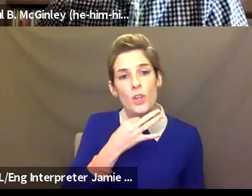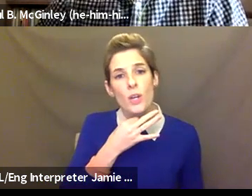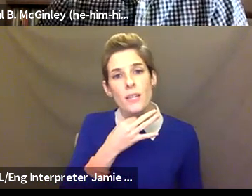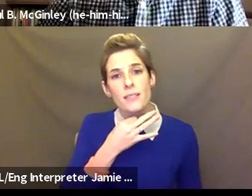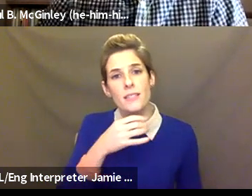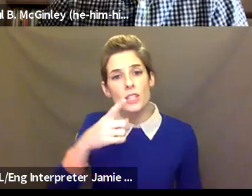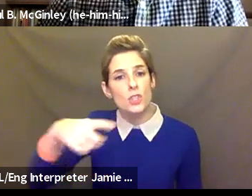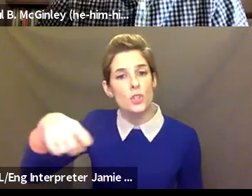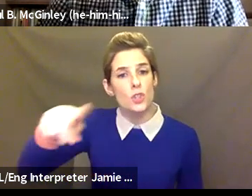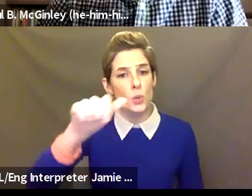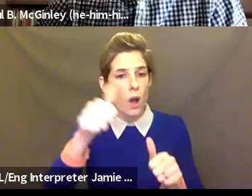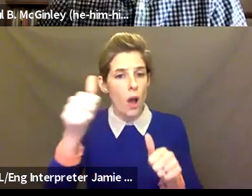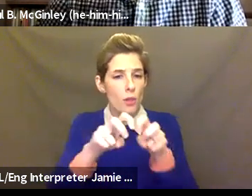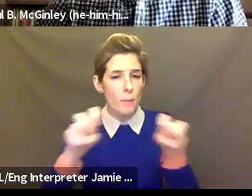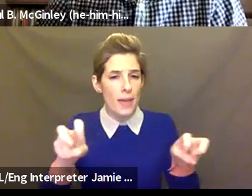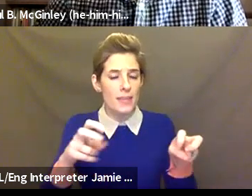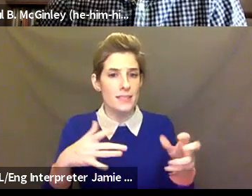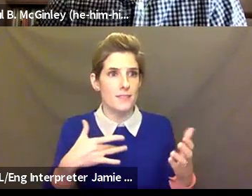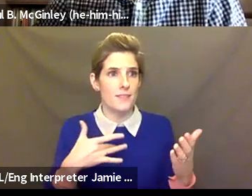that they think are going to continue post-pandemic. Paul was